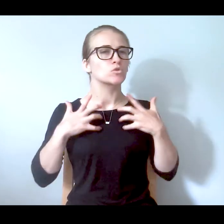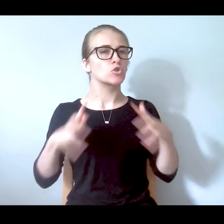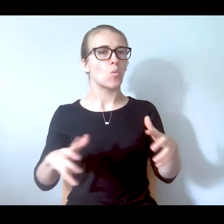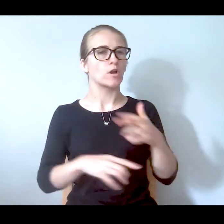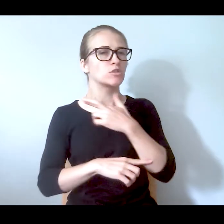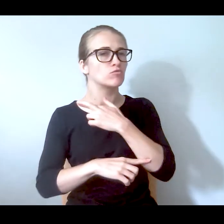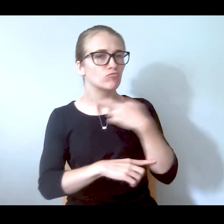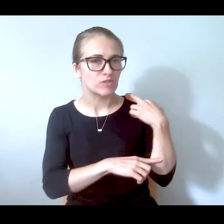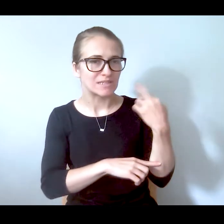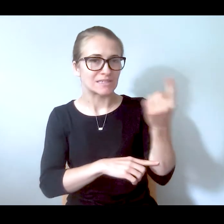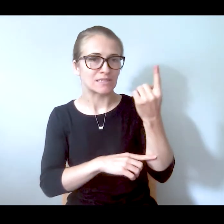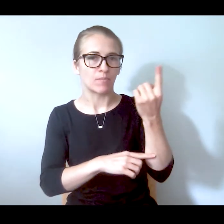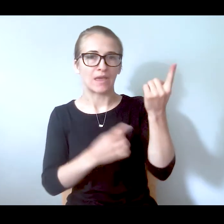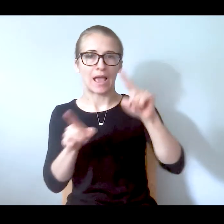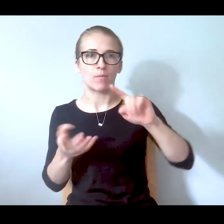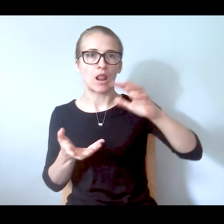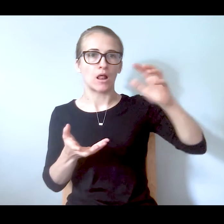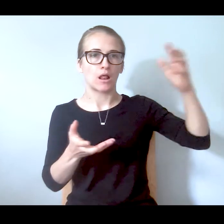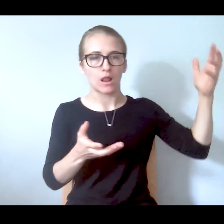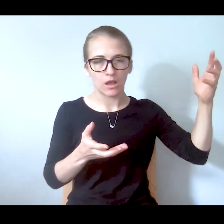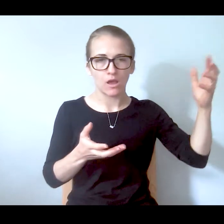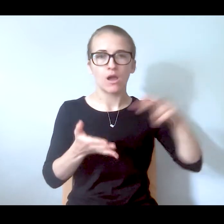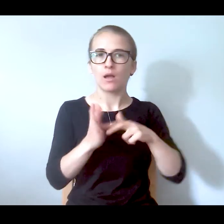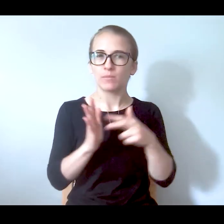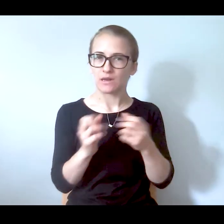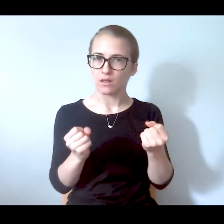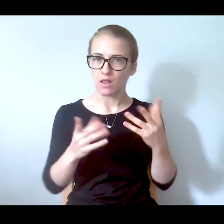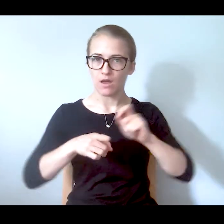happening, and so therefore a lot of calls just --